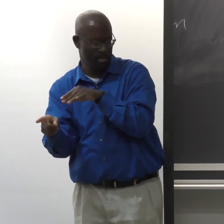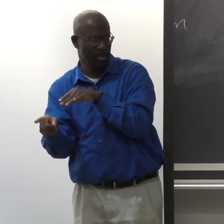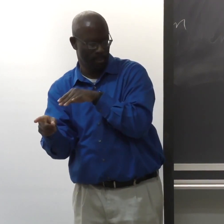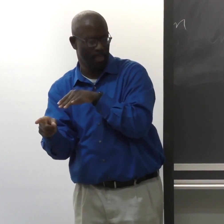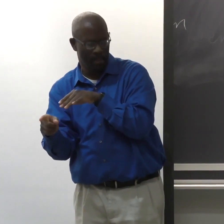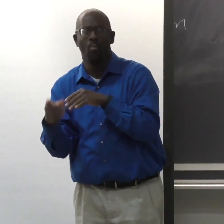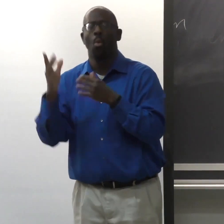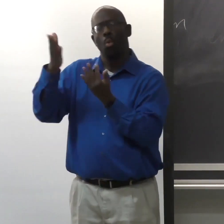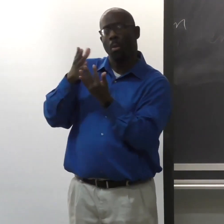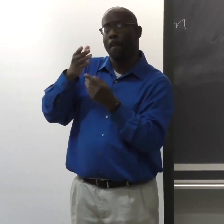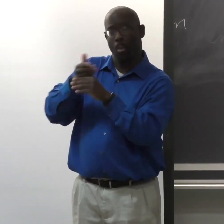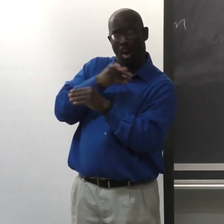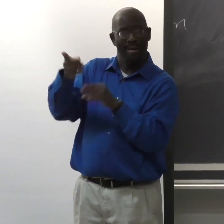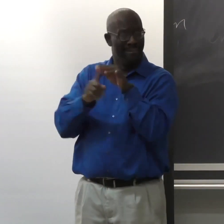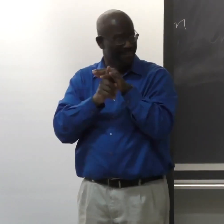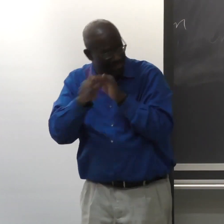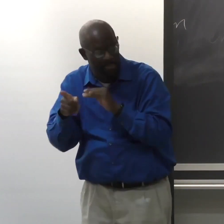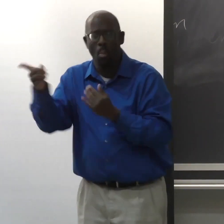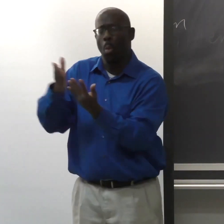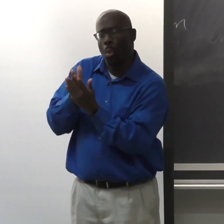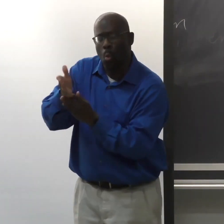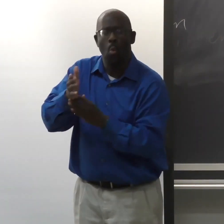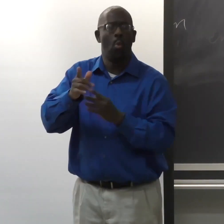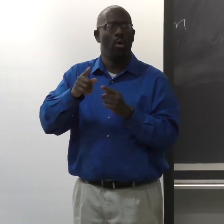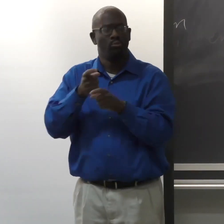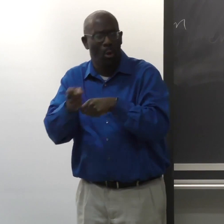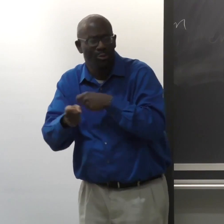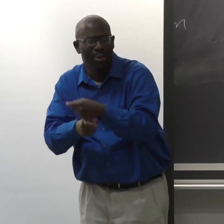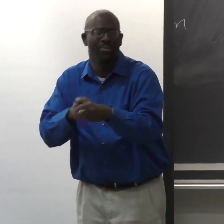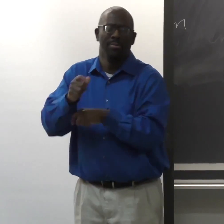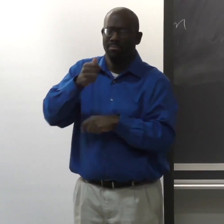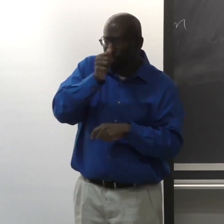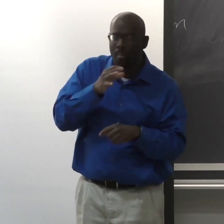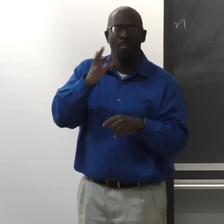This was about slavery and running away